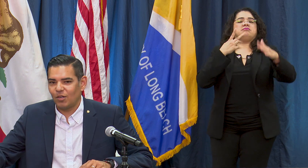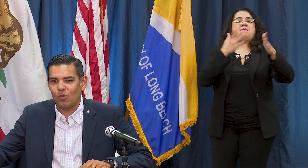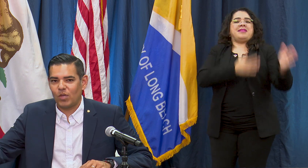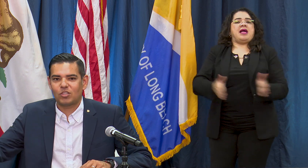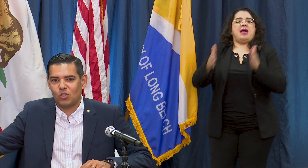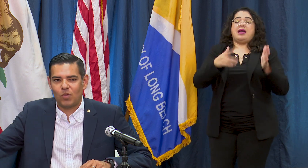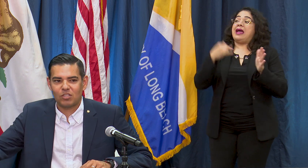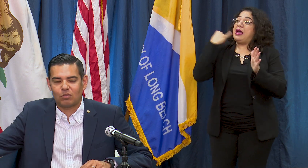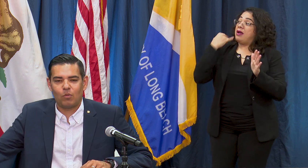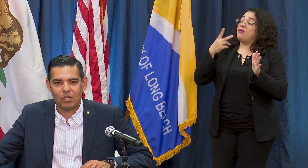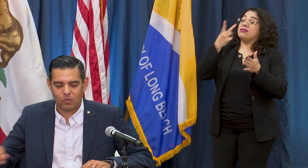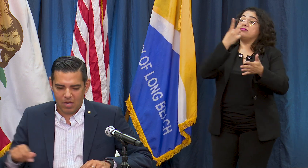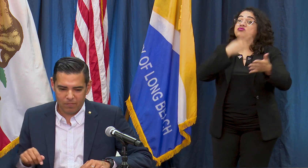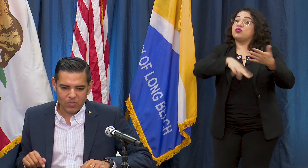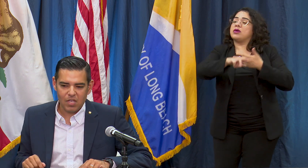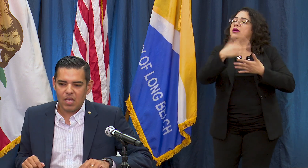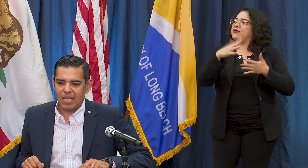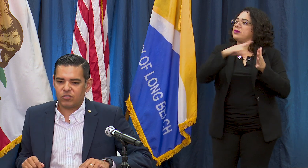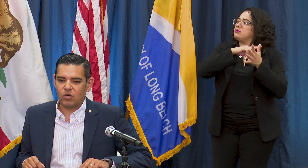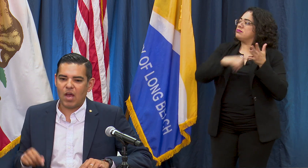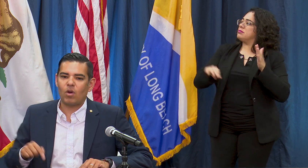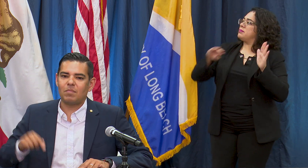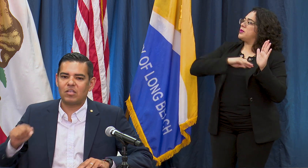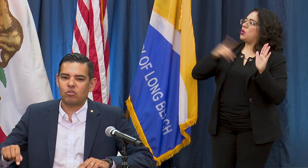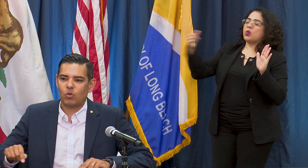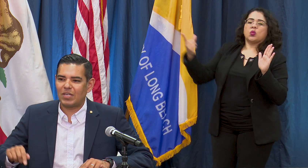know a week, two weeks, three weeks from now and so I want to make sure that we